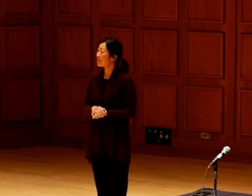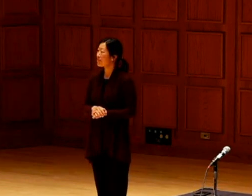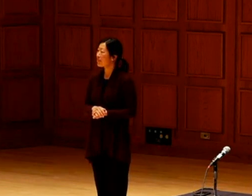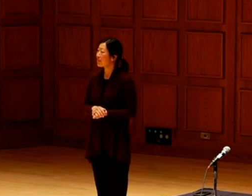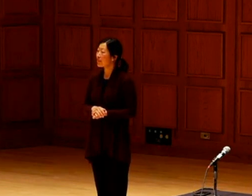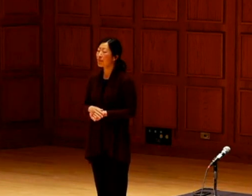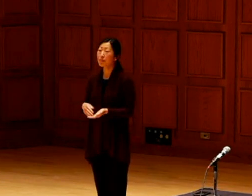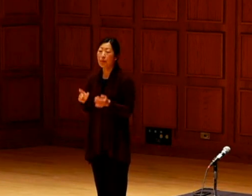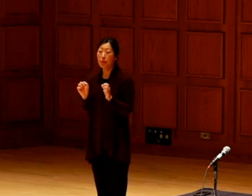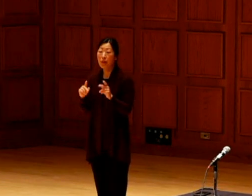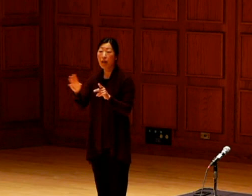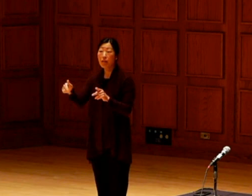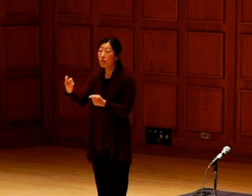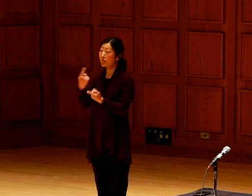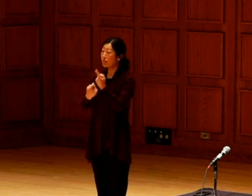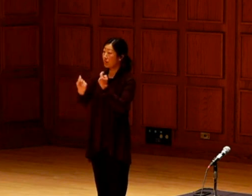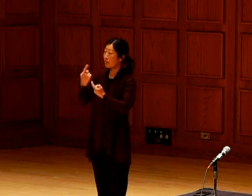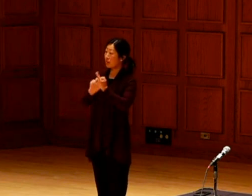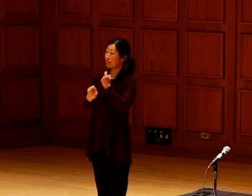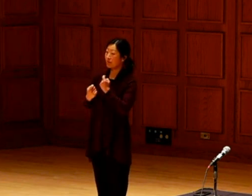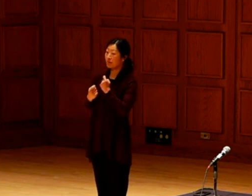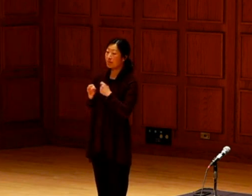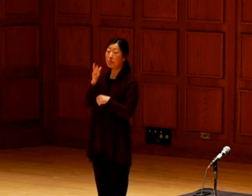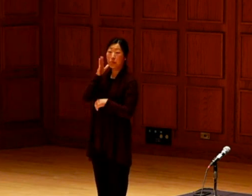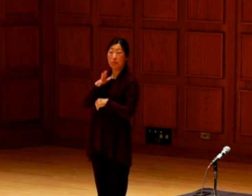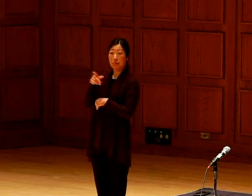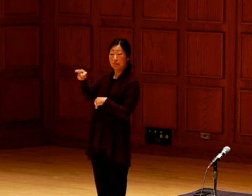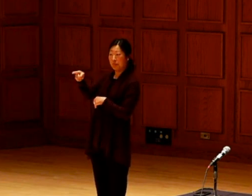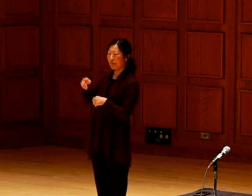That's why I'm so passionate in doing the work that I do. Thank you.